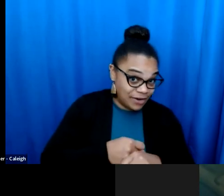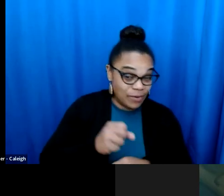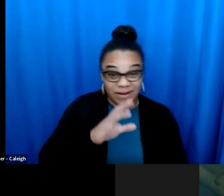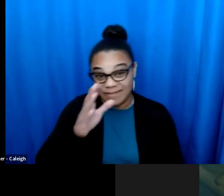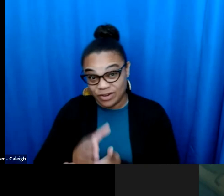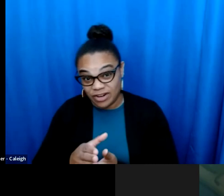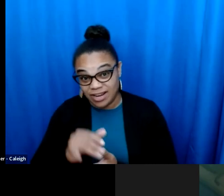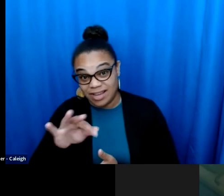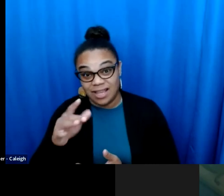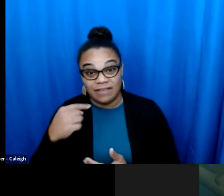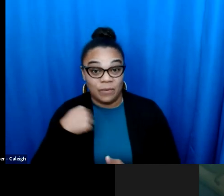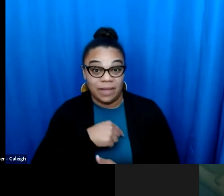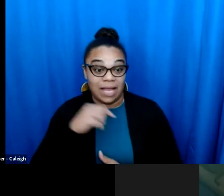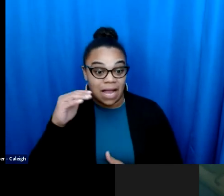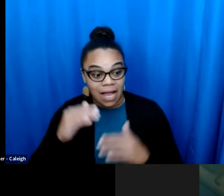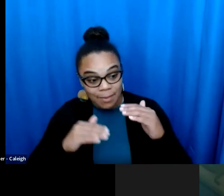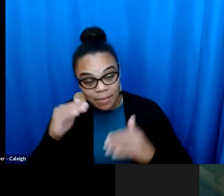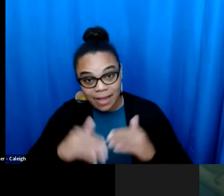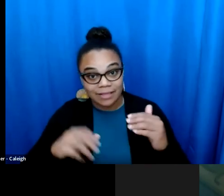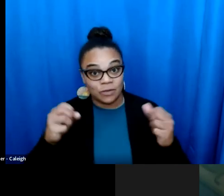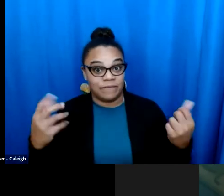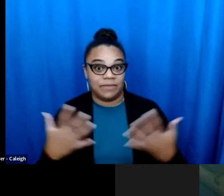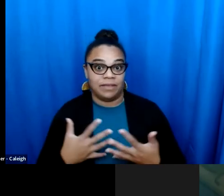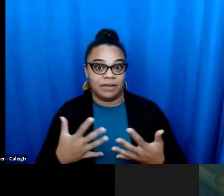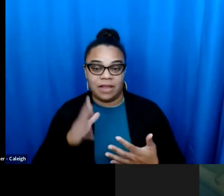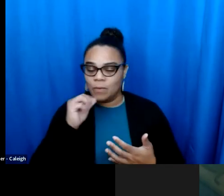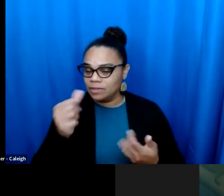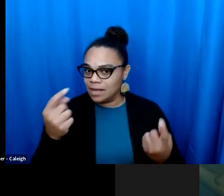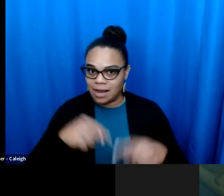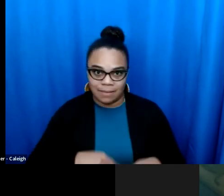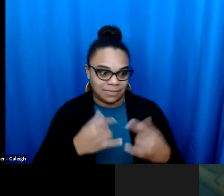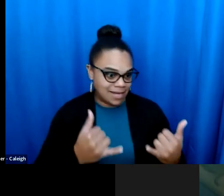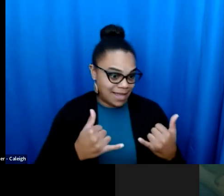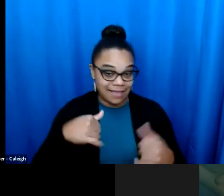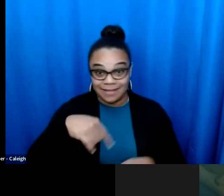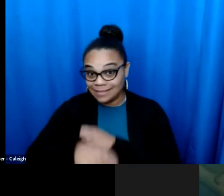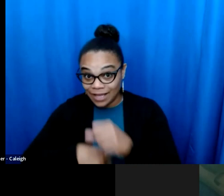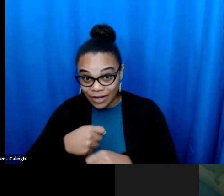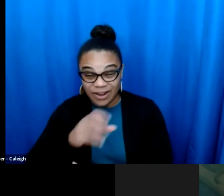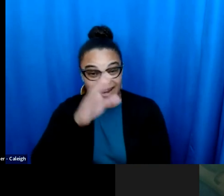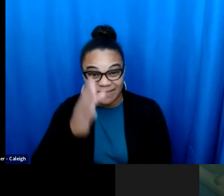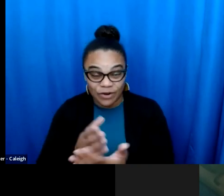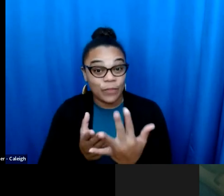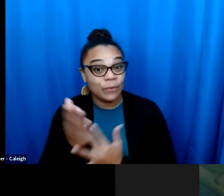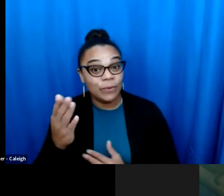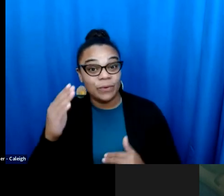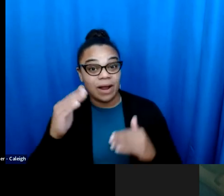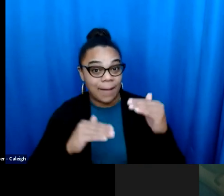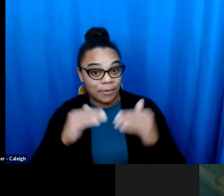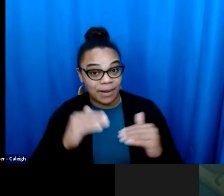Kansas. And democracy will not come A, this year, not ever, through